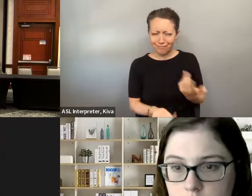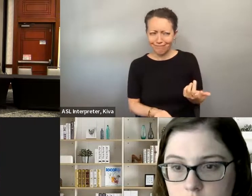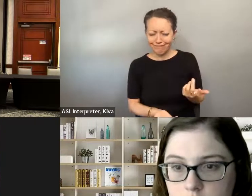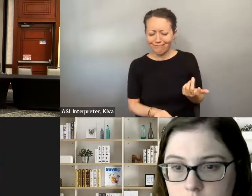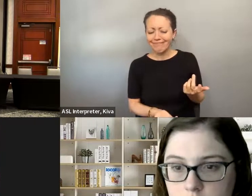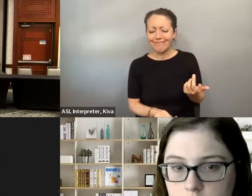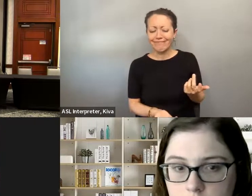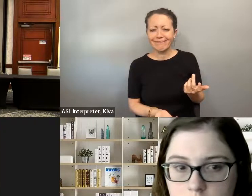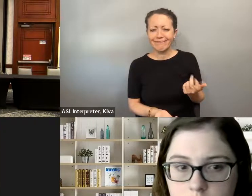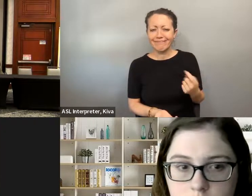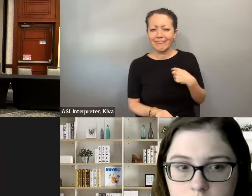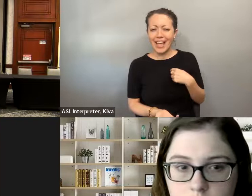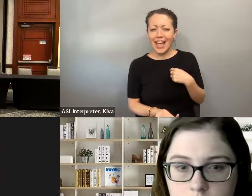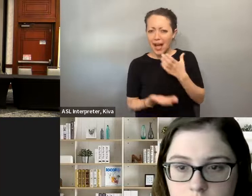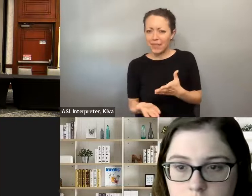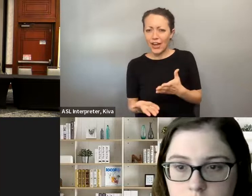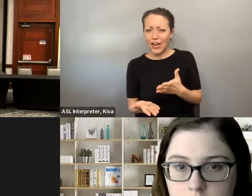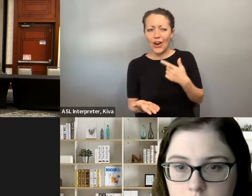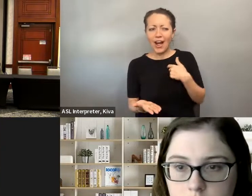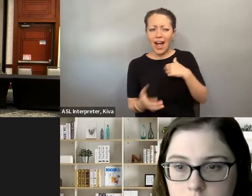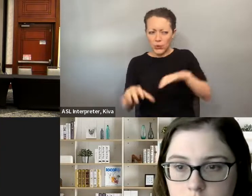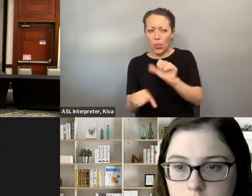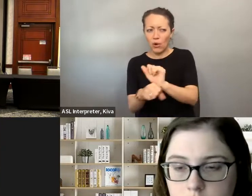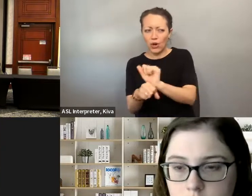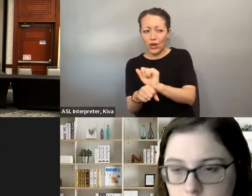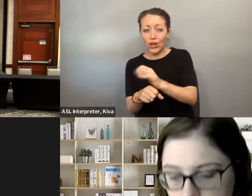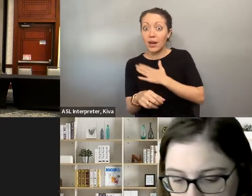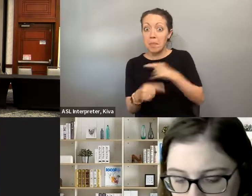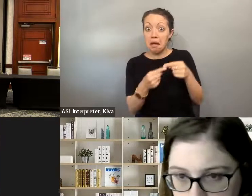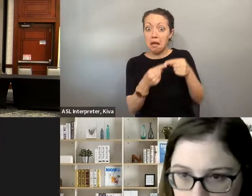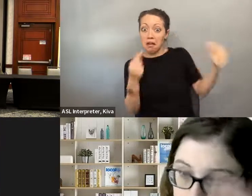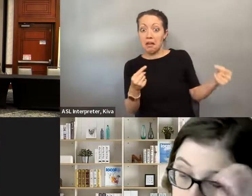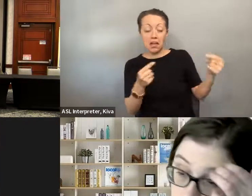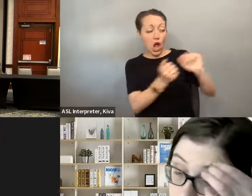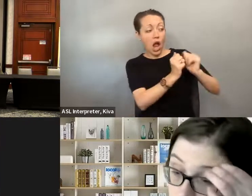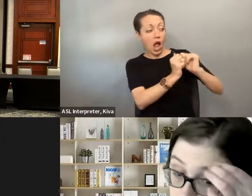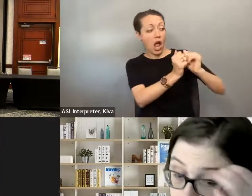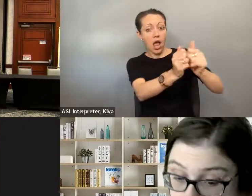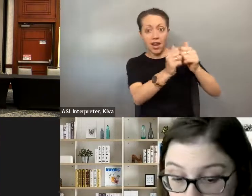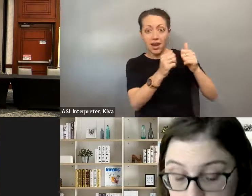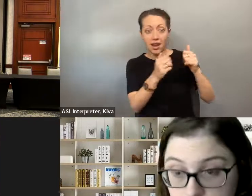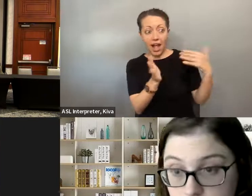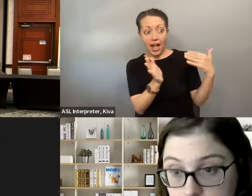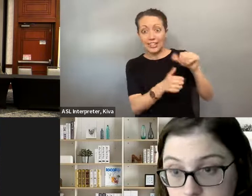disabilities to make sure they have that effective communications and that the shelters are accessible so I'm Now I am the person that works with the City Council and the and the Mayors administration to advocate for people with disabilities, to make sure they have that effective communications and that the shelters are accessible so i'm there and the person that I ran against isn't always there so you